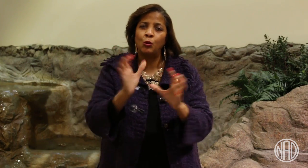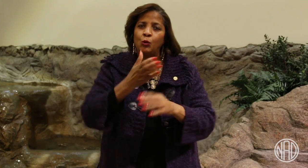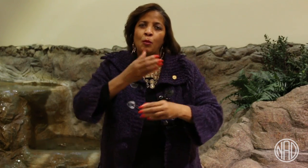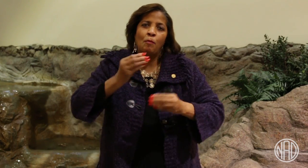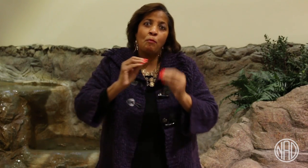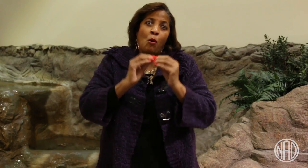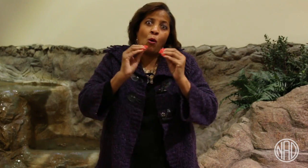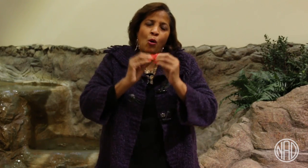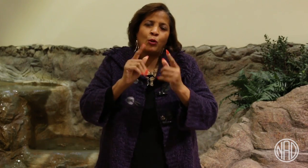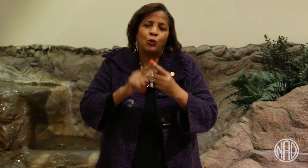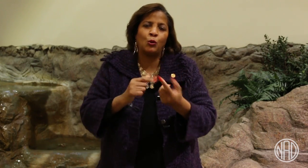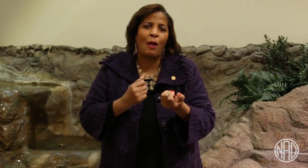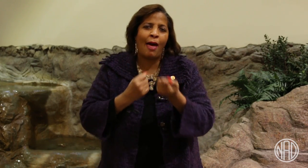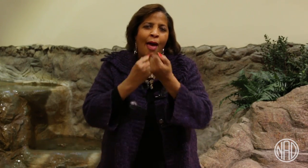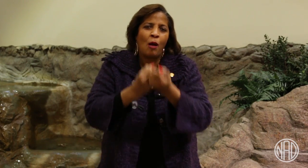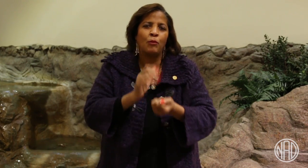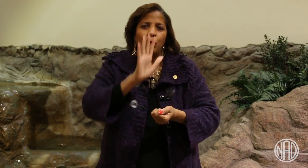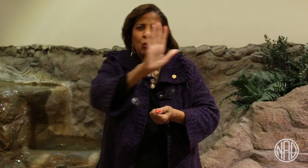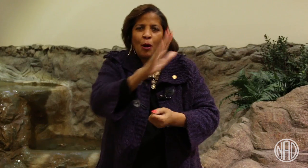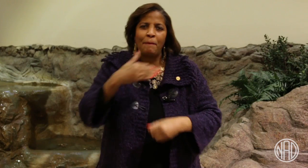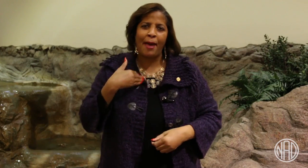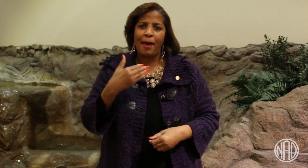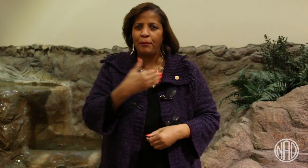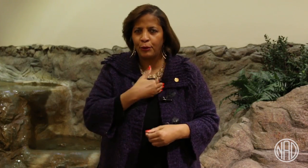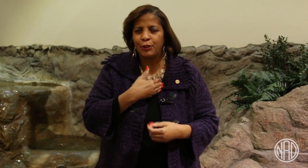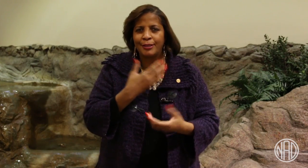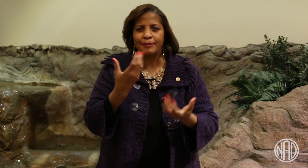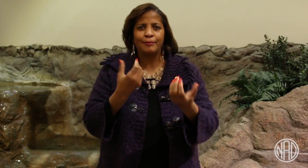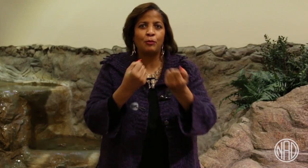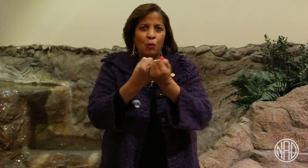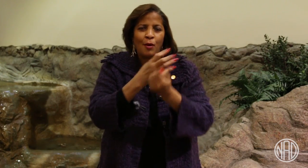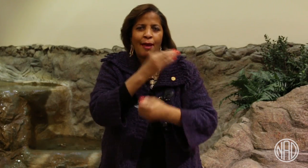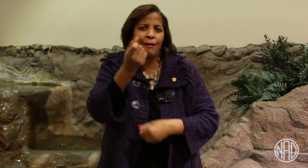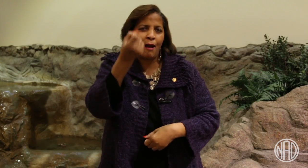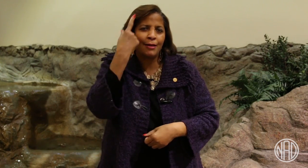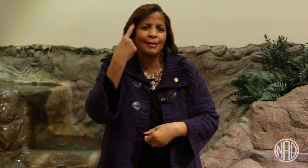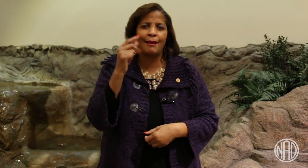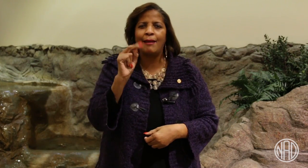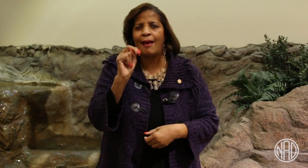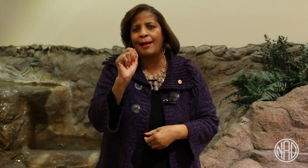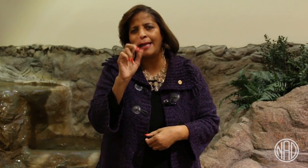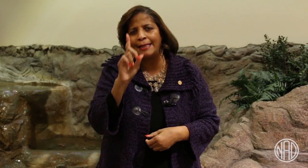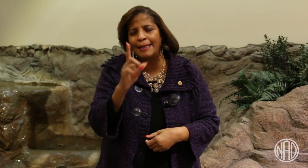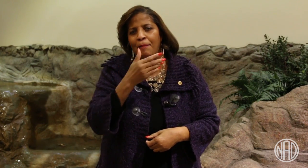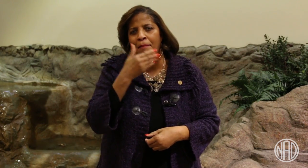and for your members to understand the NAD better.